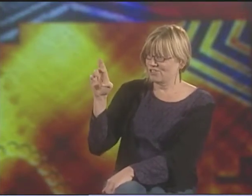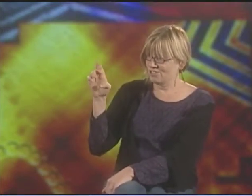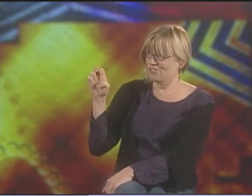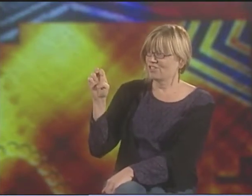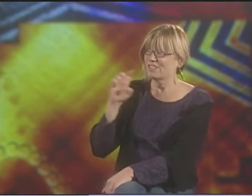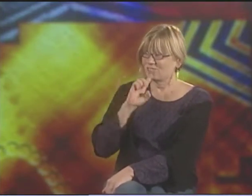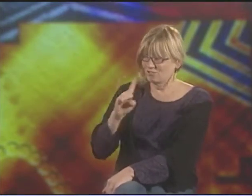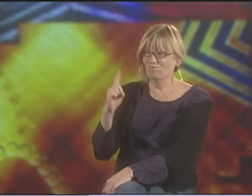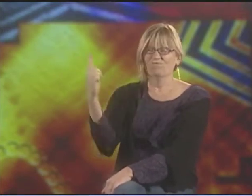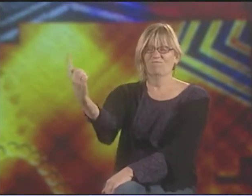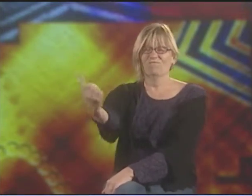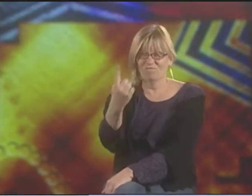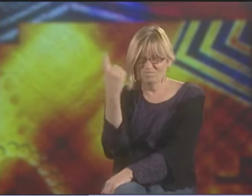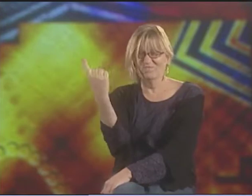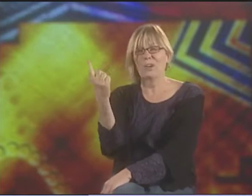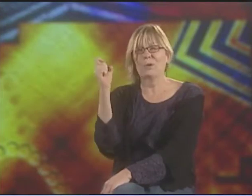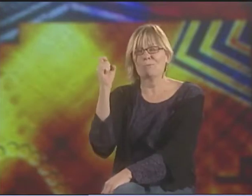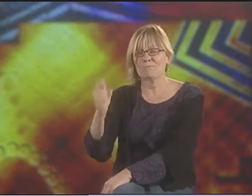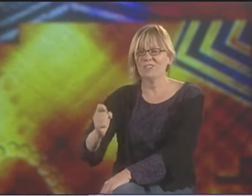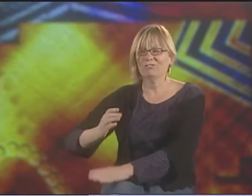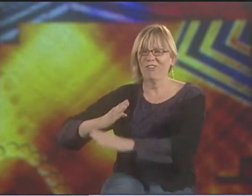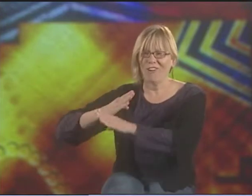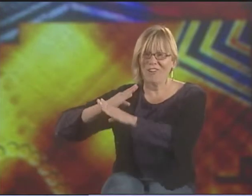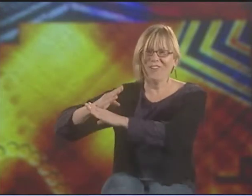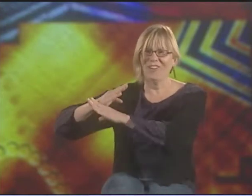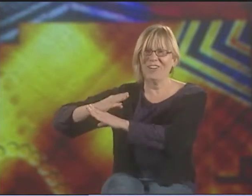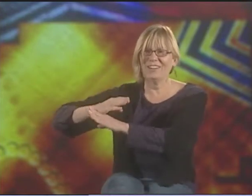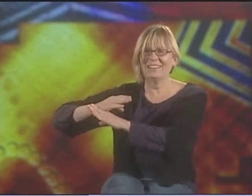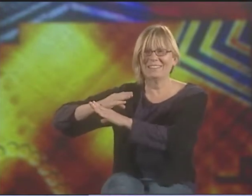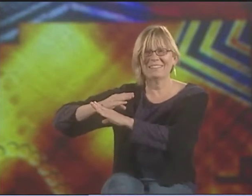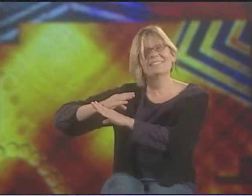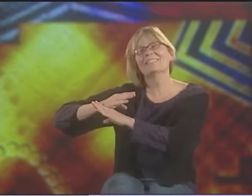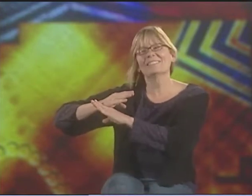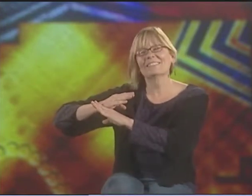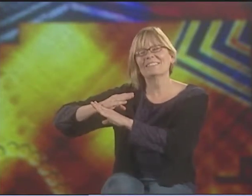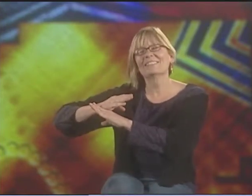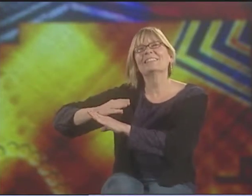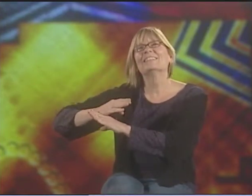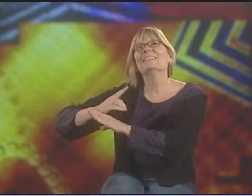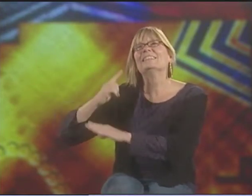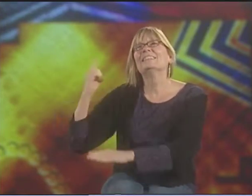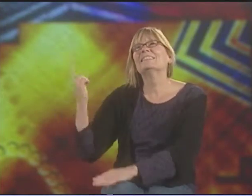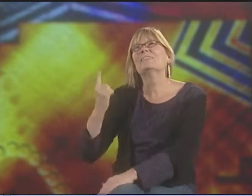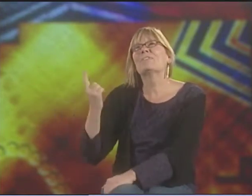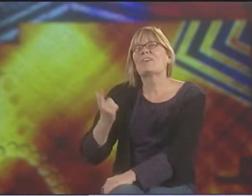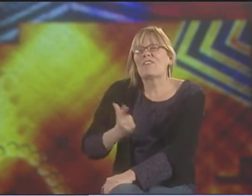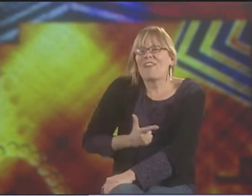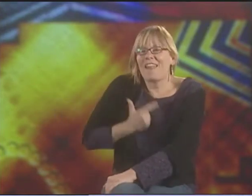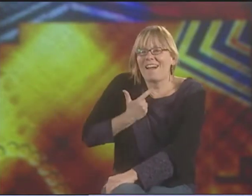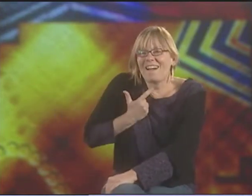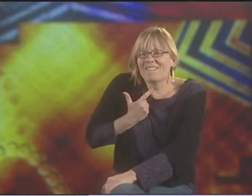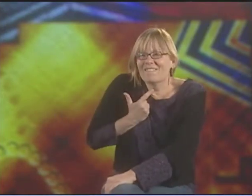THAT PARTICULAR TREASURE SHOULD ALWAYS BE GUARDED, ALWAYS PROTECTED. THAT'S THE MESSAGE OF THAT POEM.